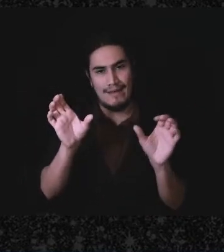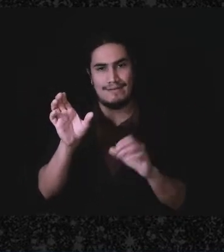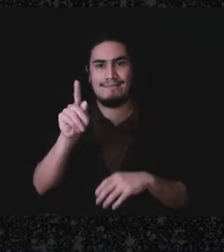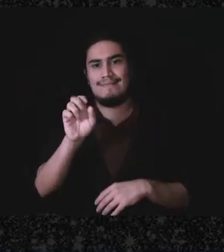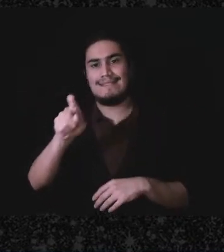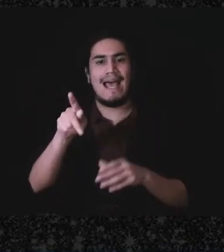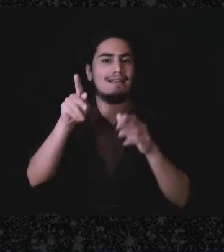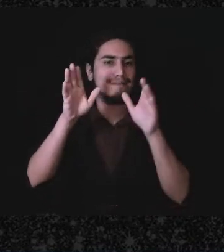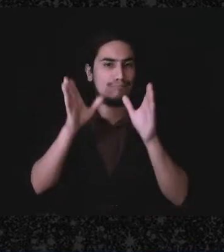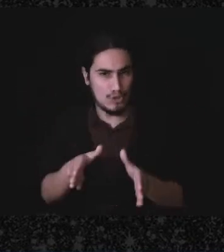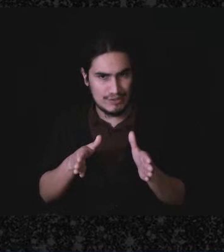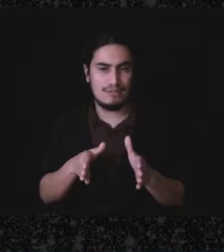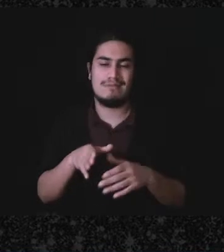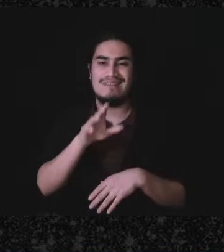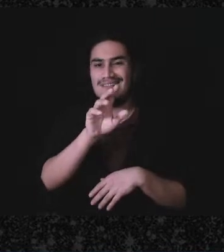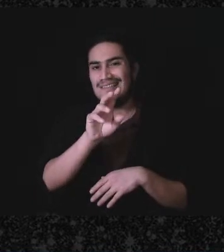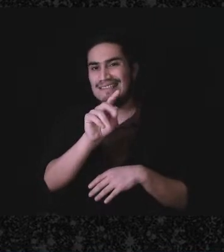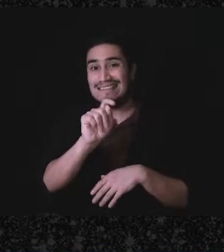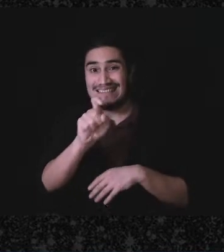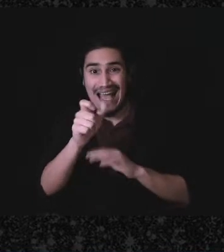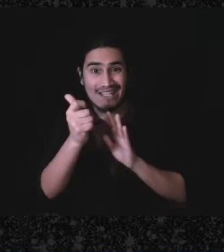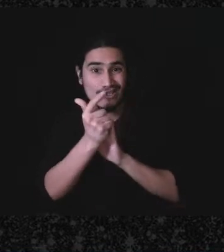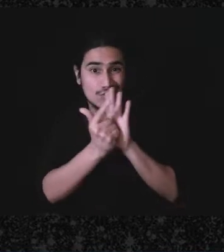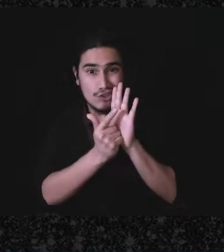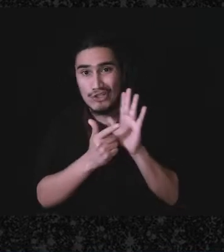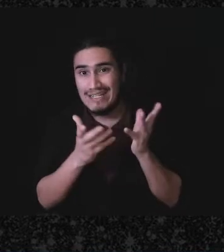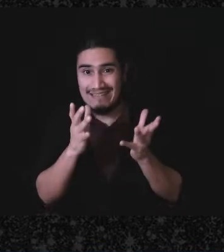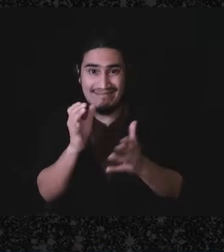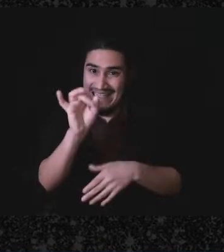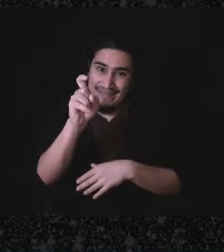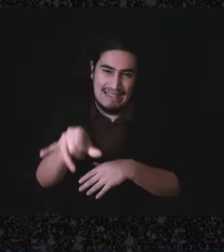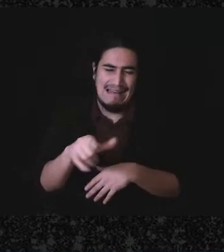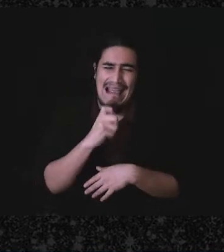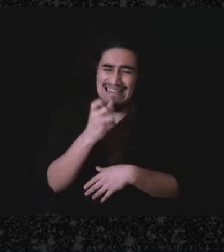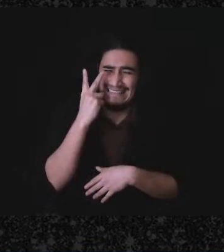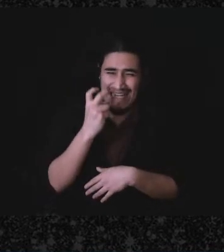a tax attorney if you need to. I don't think that's probably an issue here, but as you see